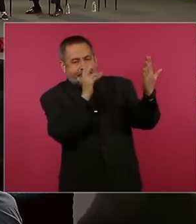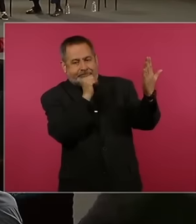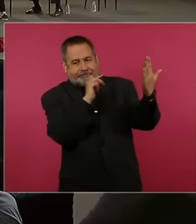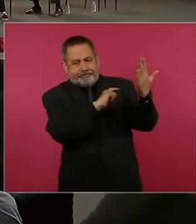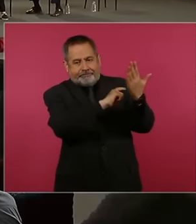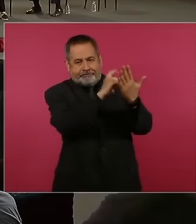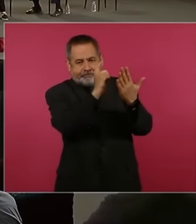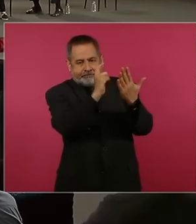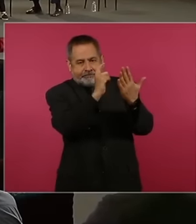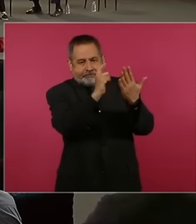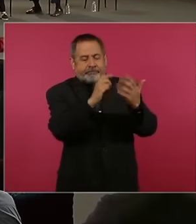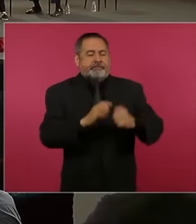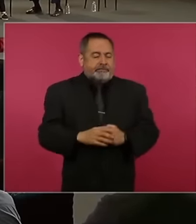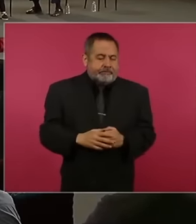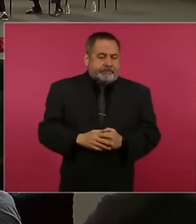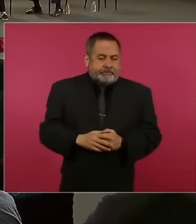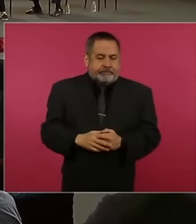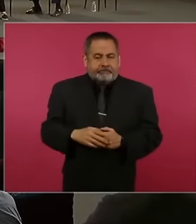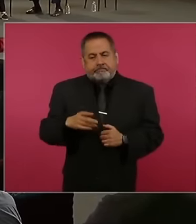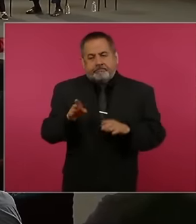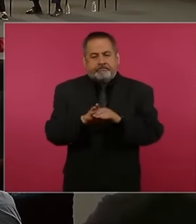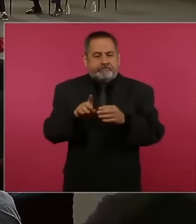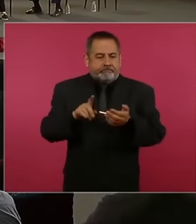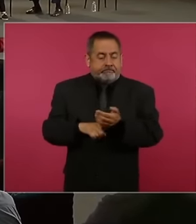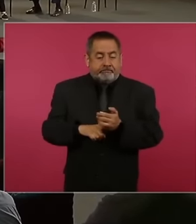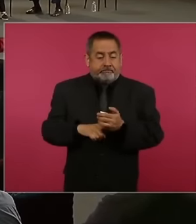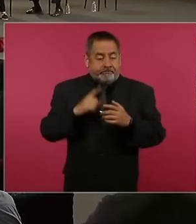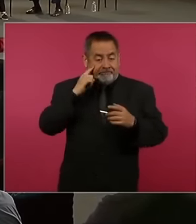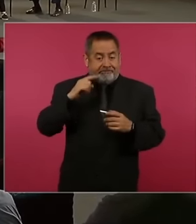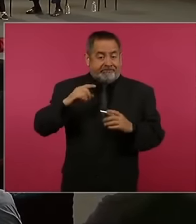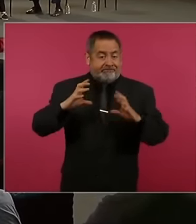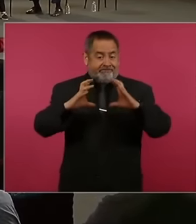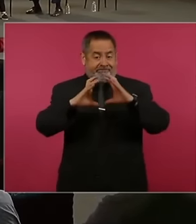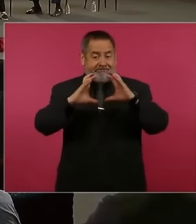Earth's orbit is 5 degrees. The inclination of the Earth's axis of rotation also has to do with it.